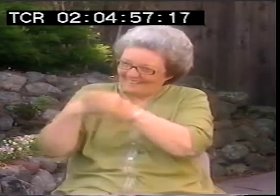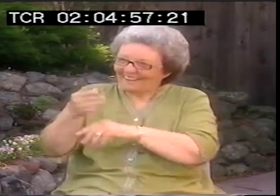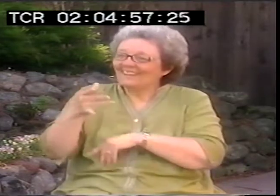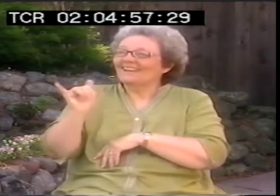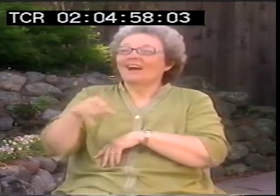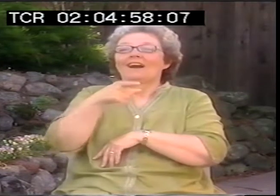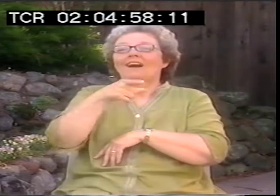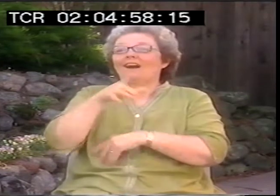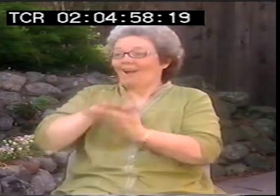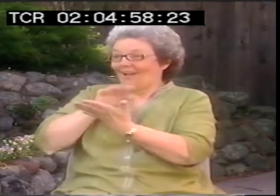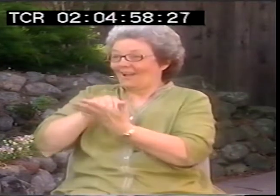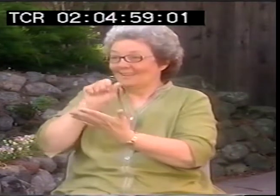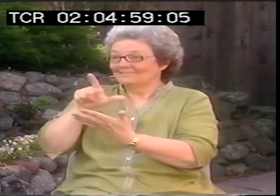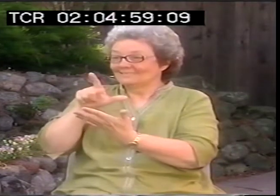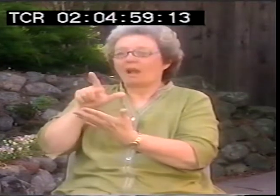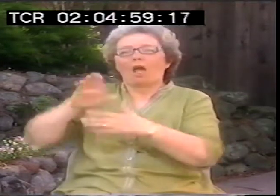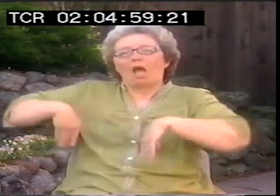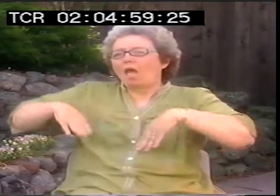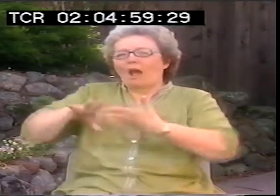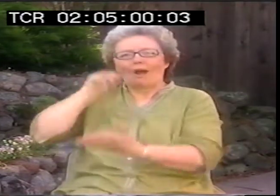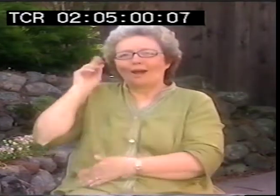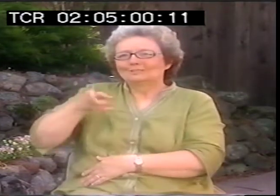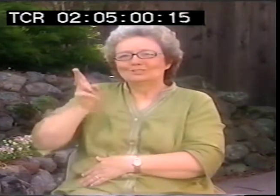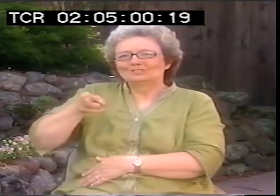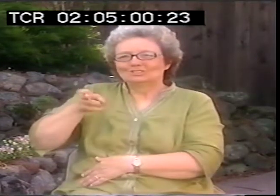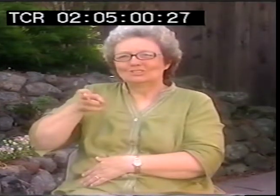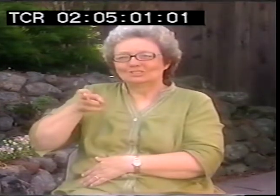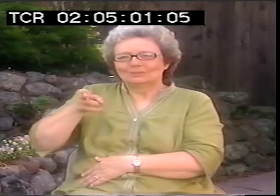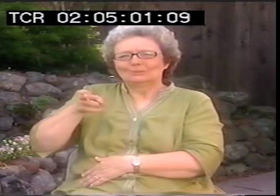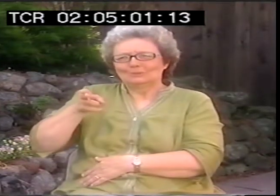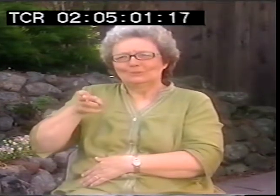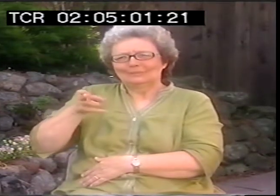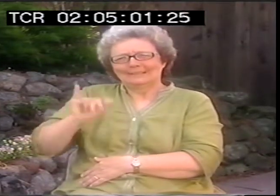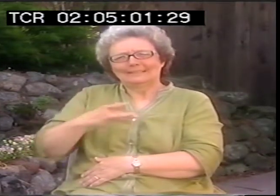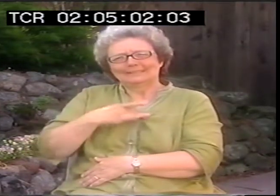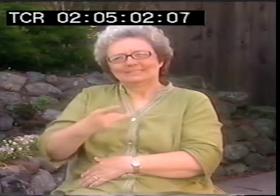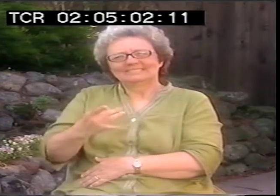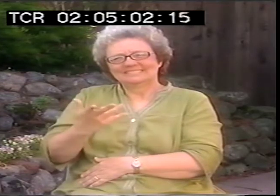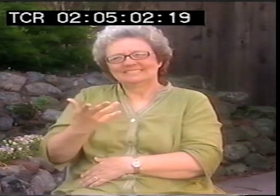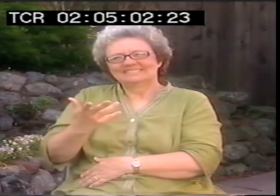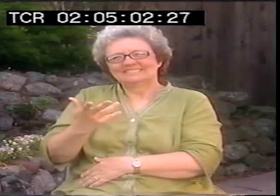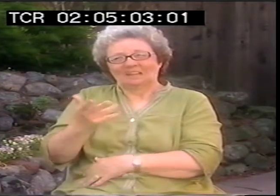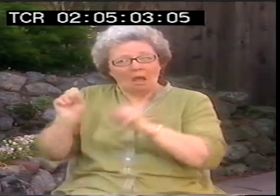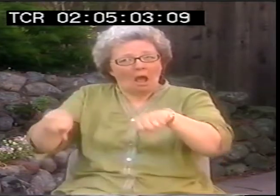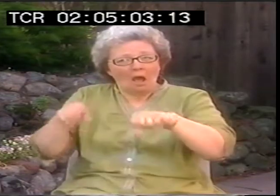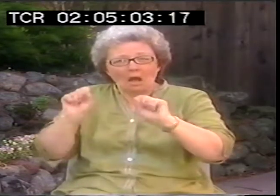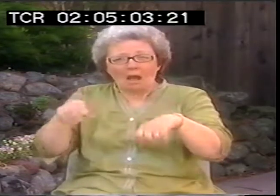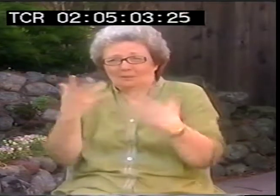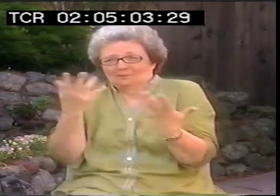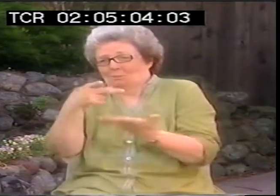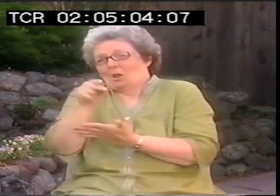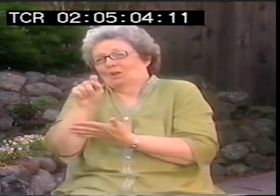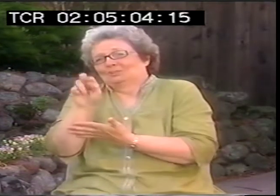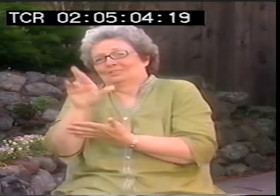It hasn't been mediated through the lens of hearing or English yet. And there hadn't been any history of that yet.